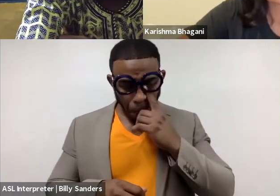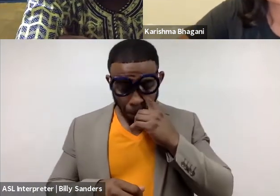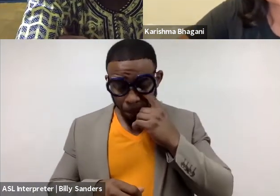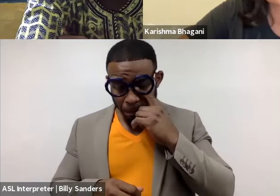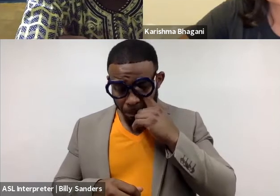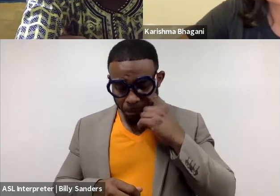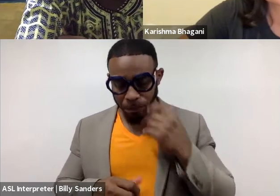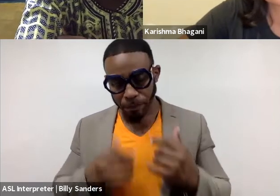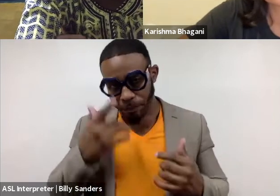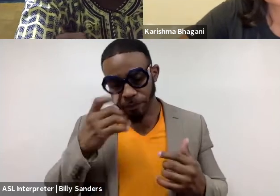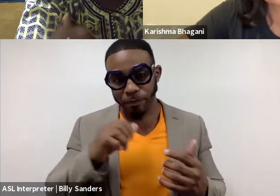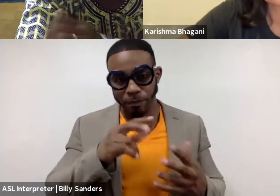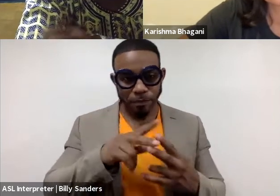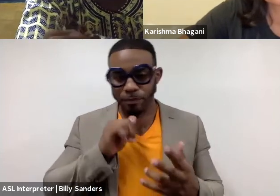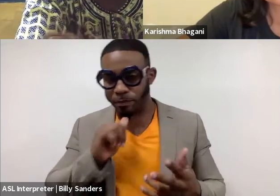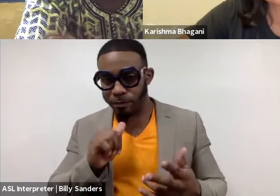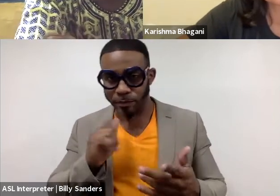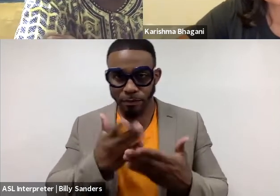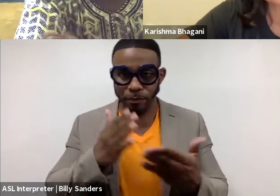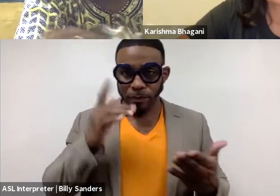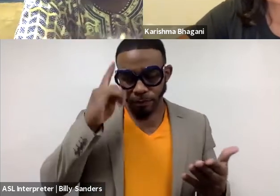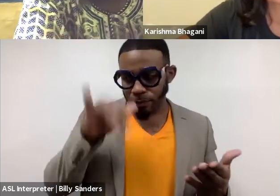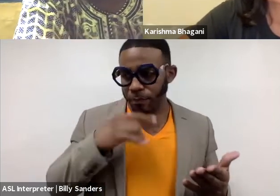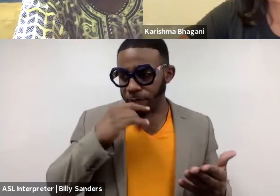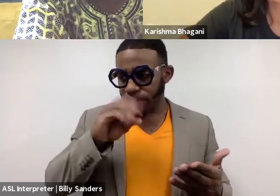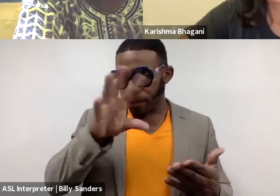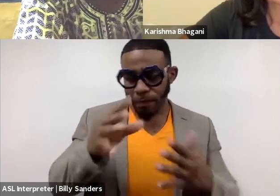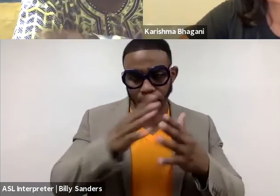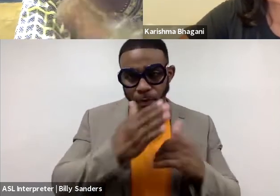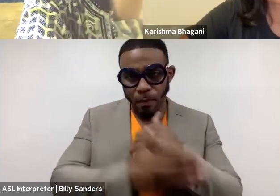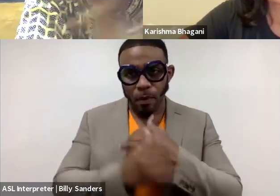Because I think African countries are very different.